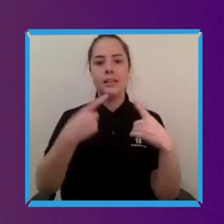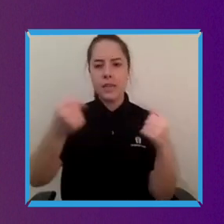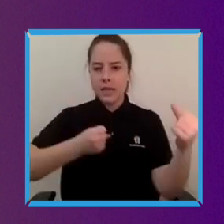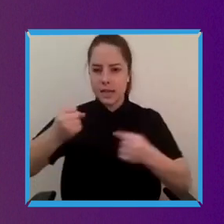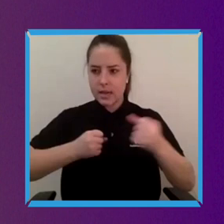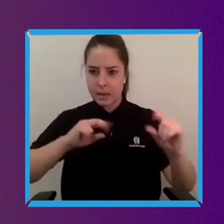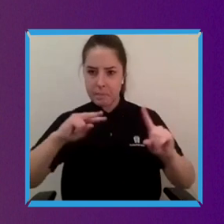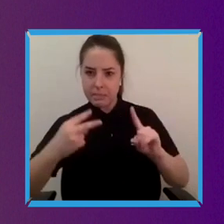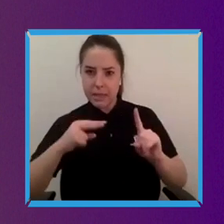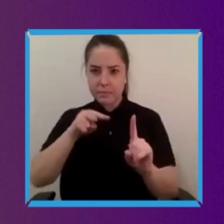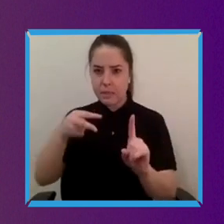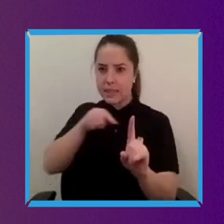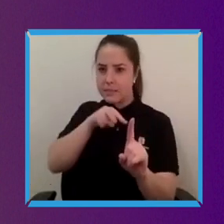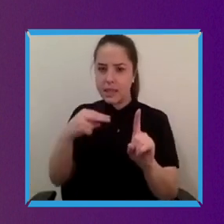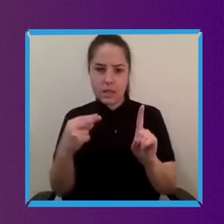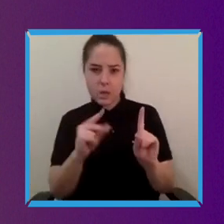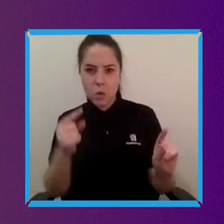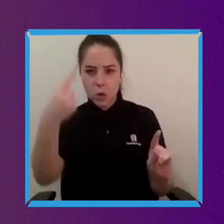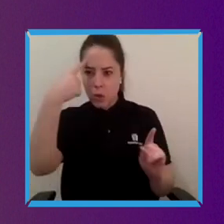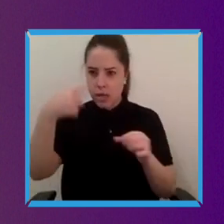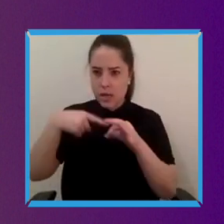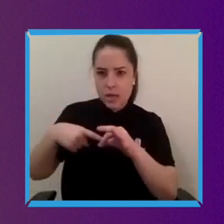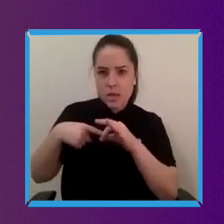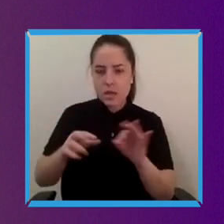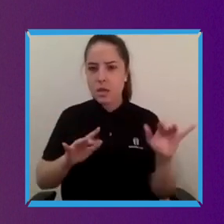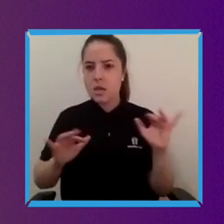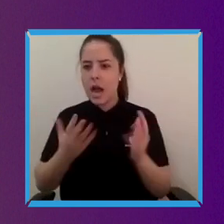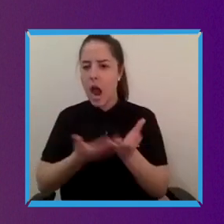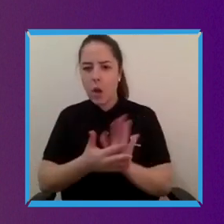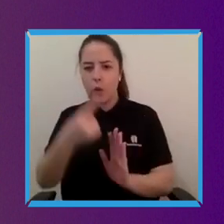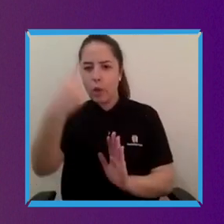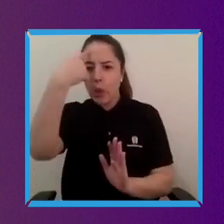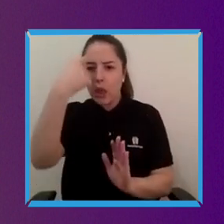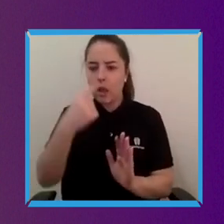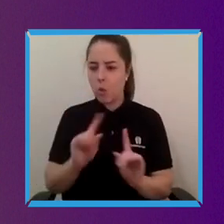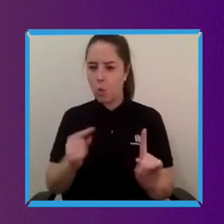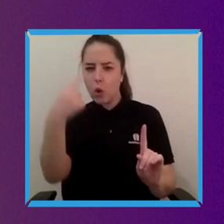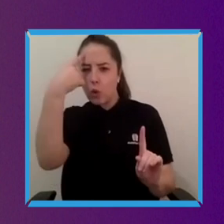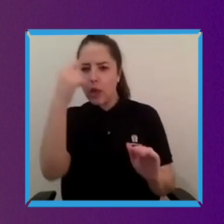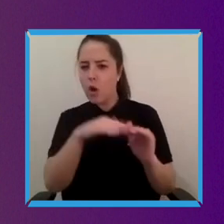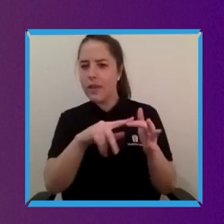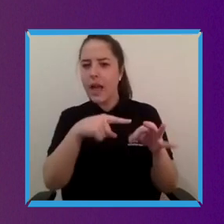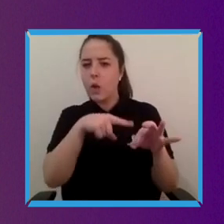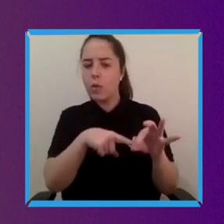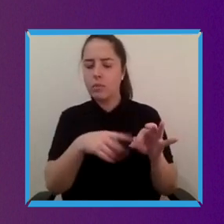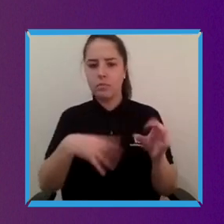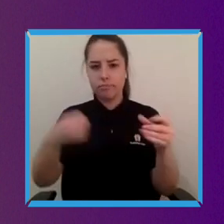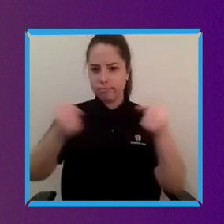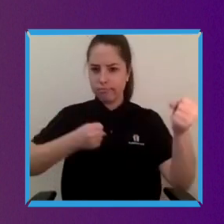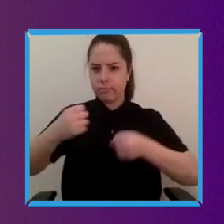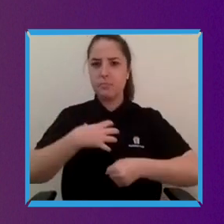who are going to be using this environment space or this piece of of equipment.